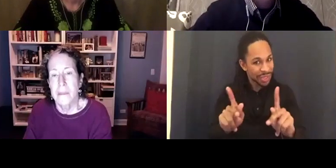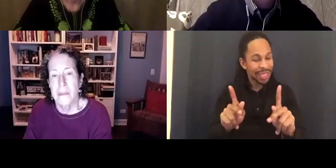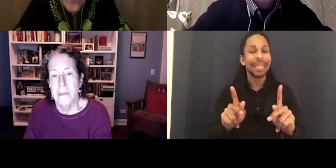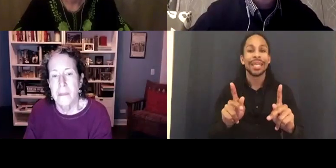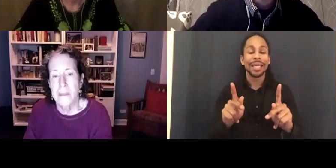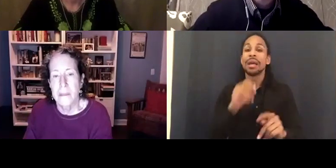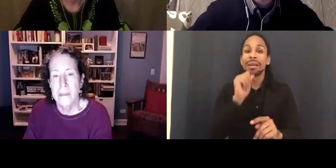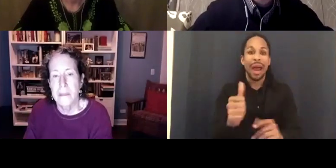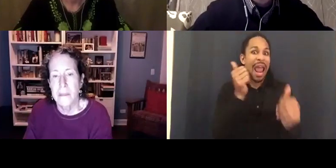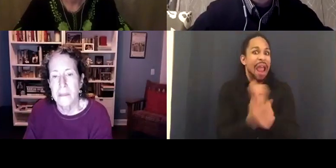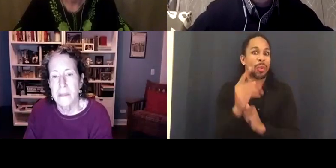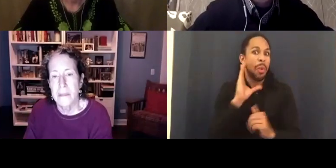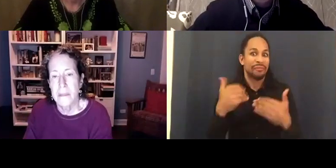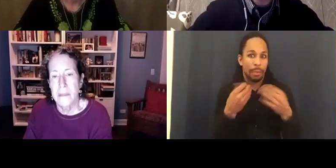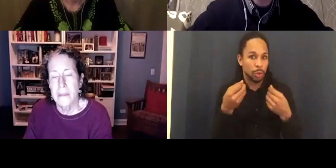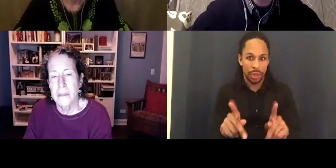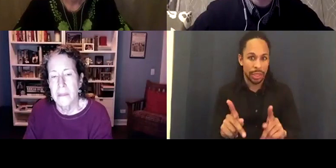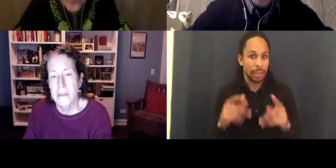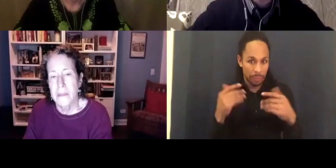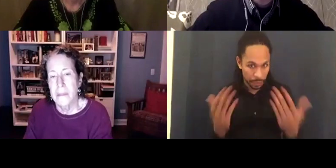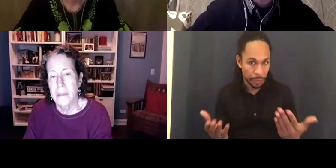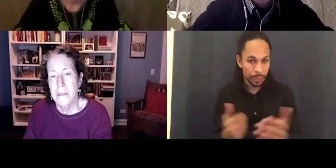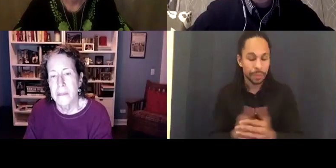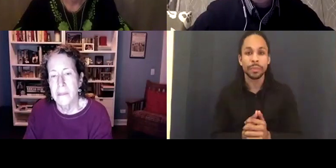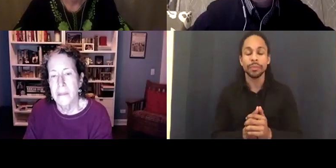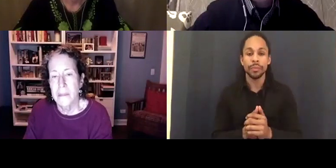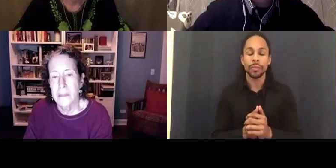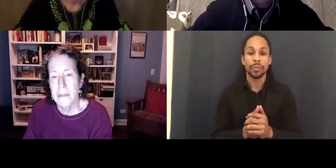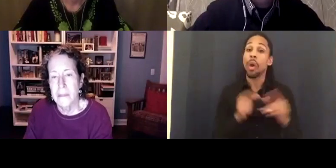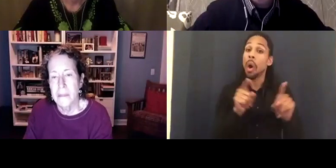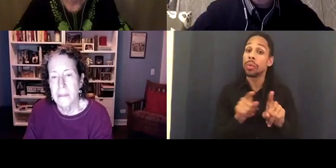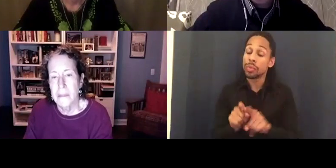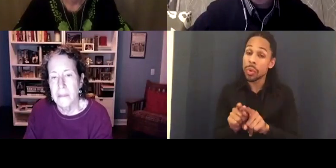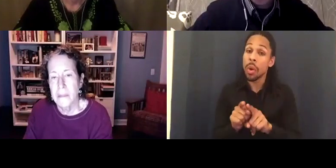opportunity. You also can use the close caption